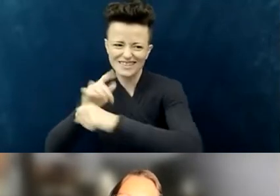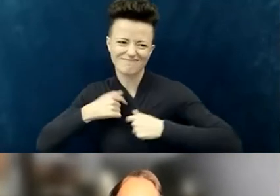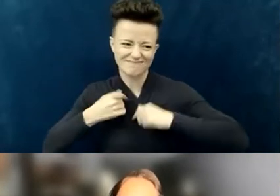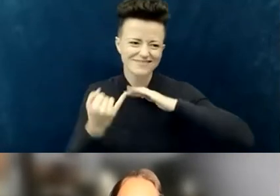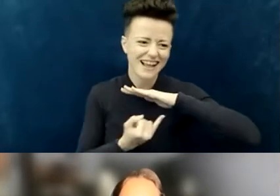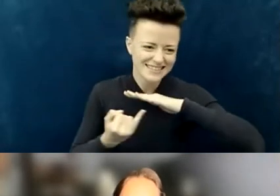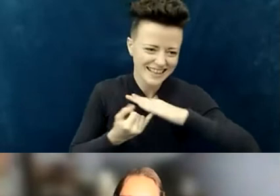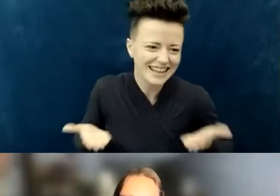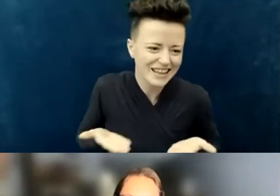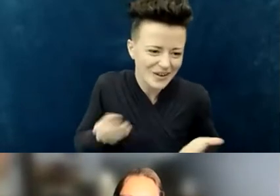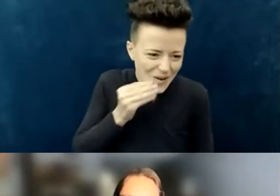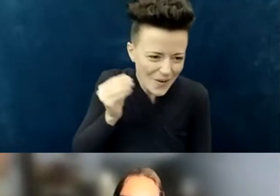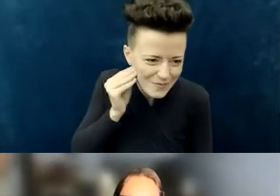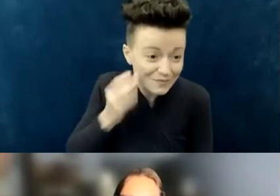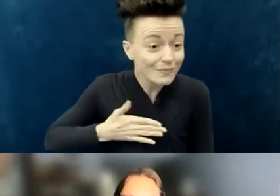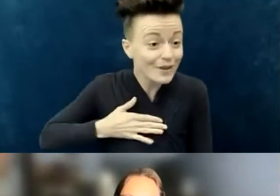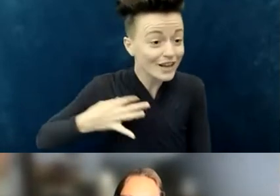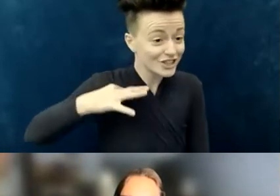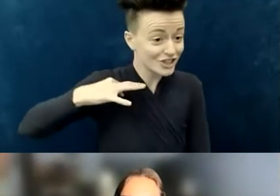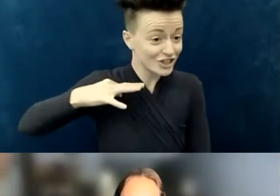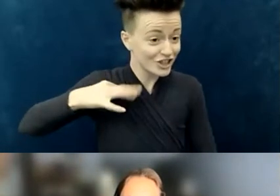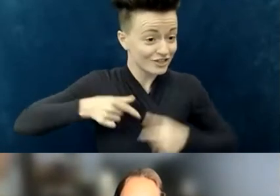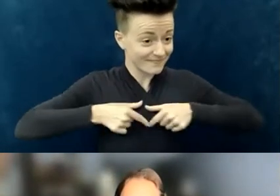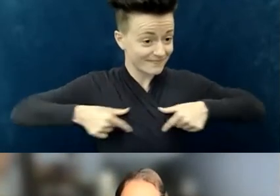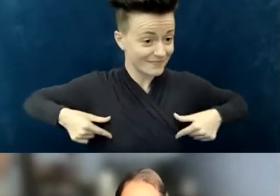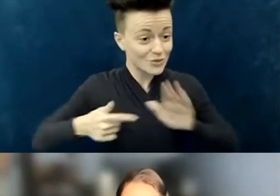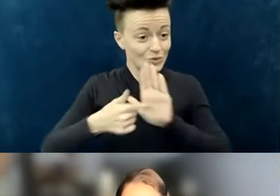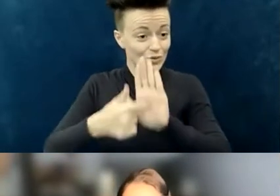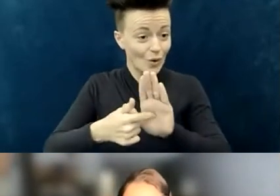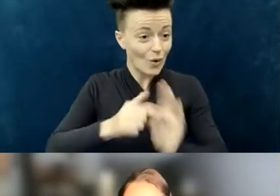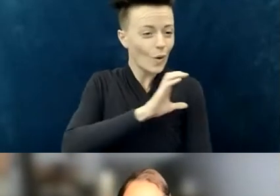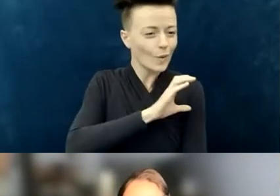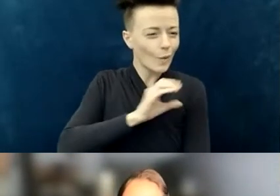representing the Five Stages of Disability Attitudes; [giggles] it says "Co-laborers."